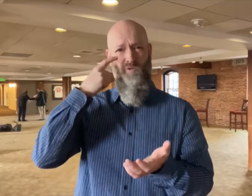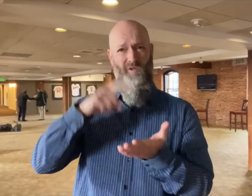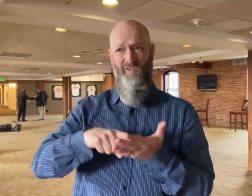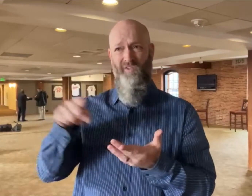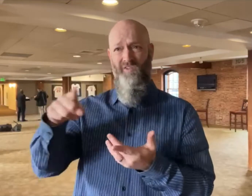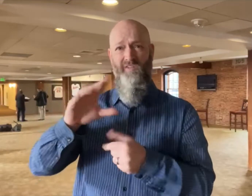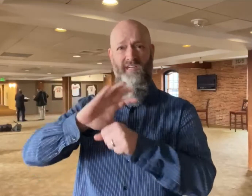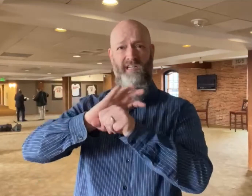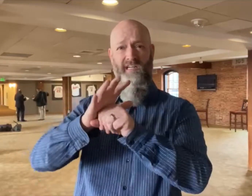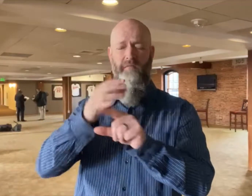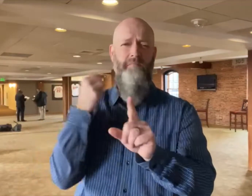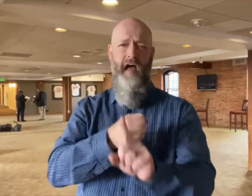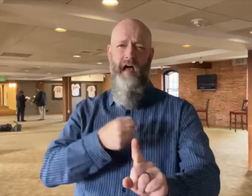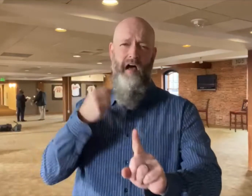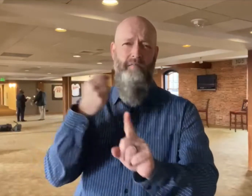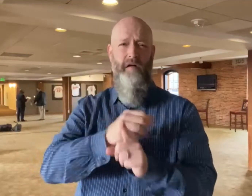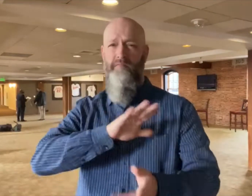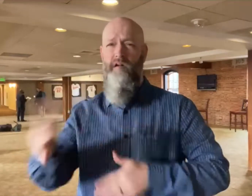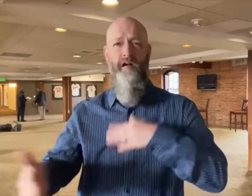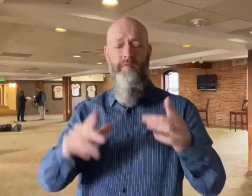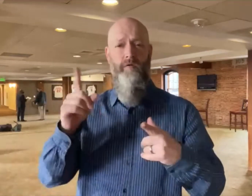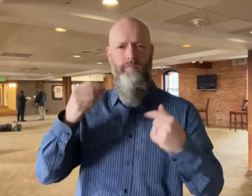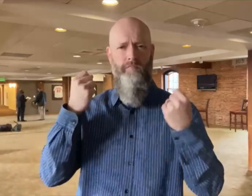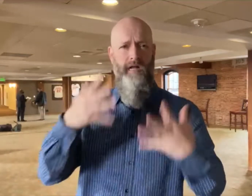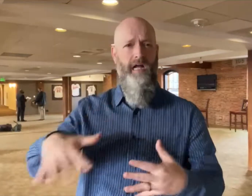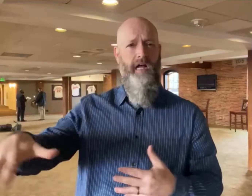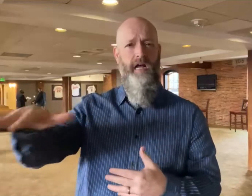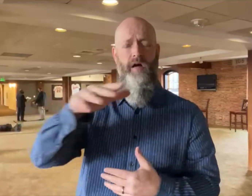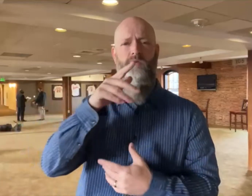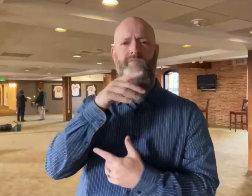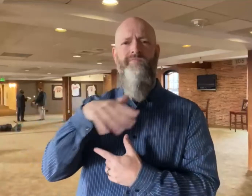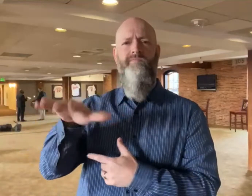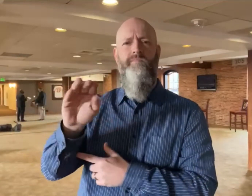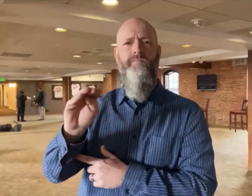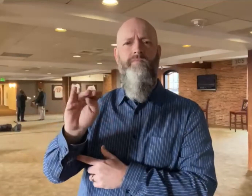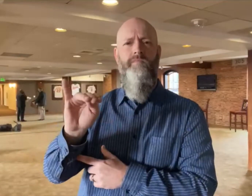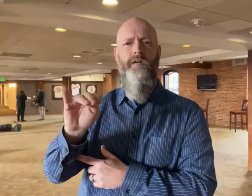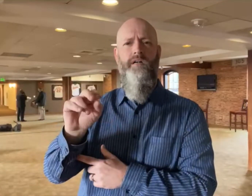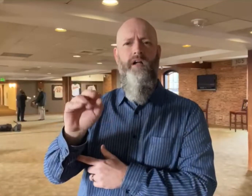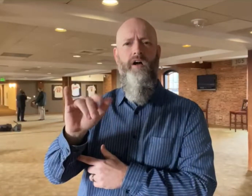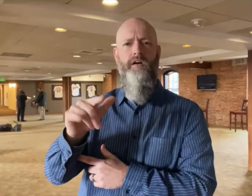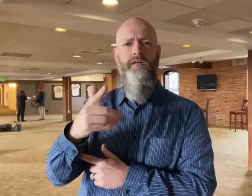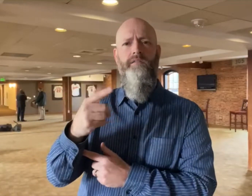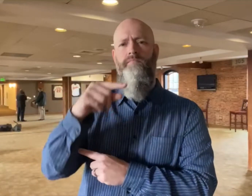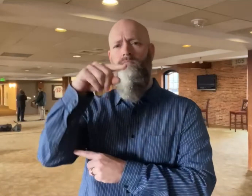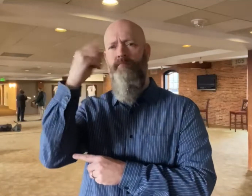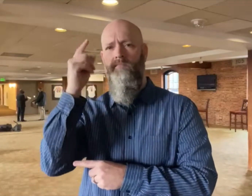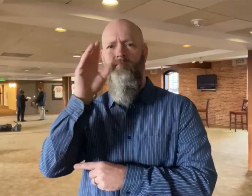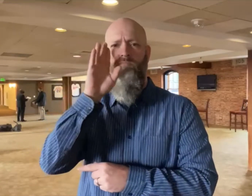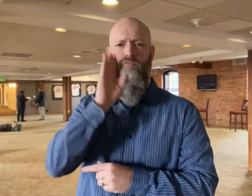As you may notice the number of deaths continue to rise, minority communities experienced higher rates of